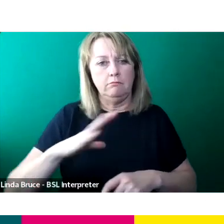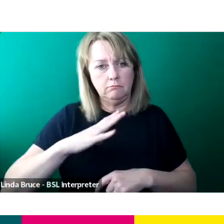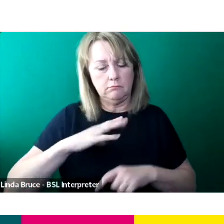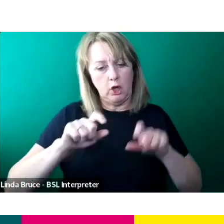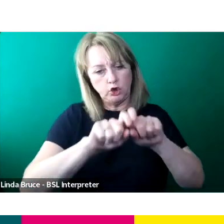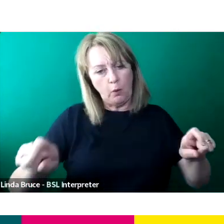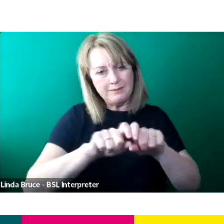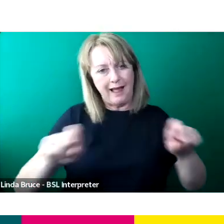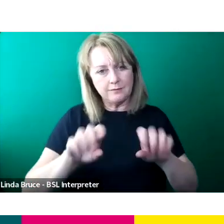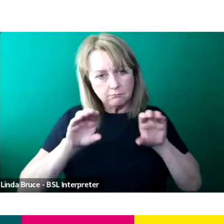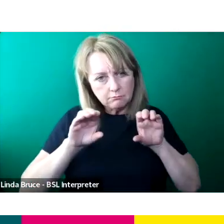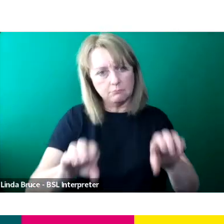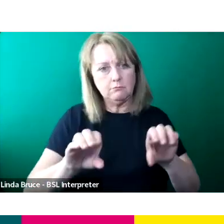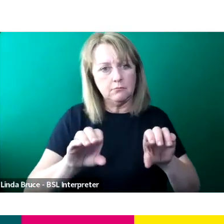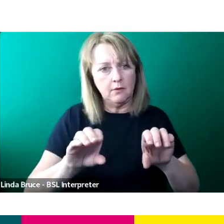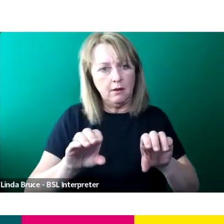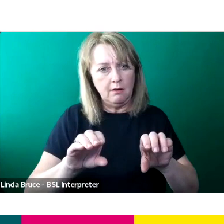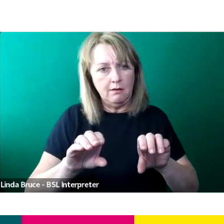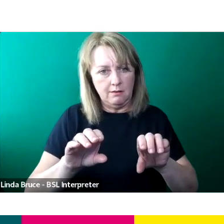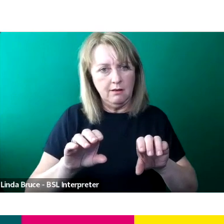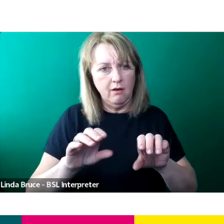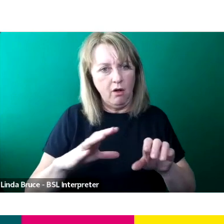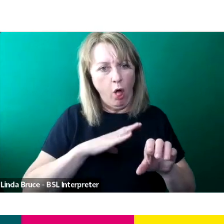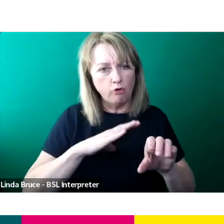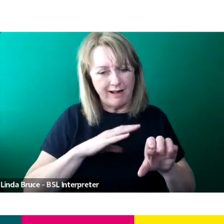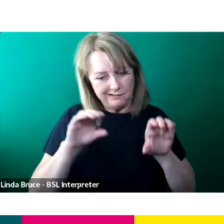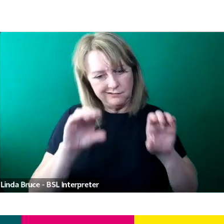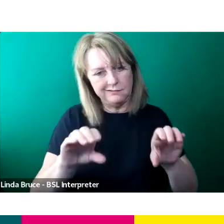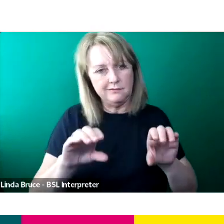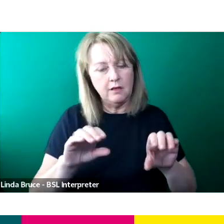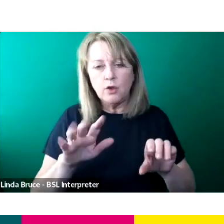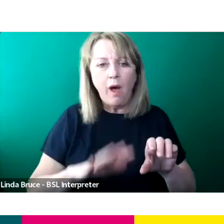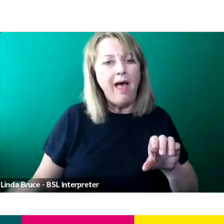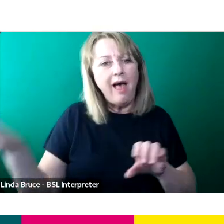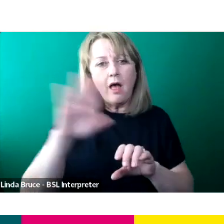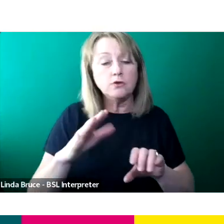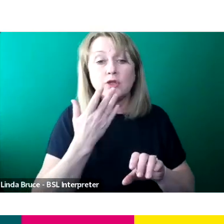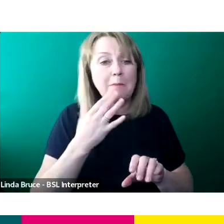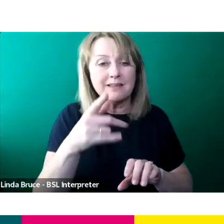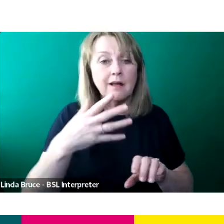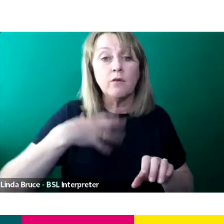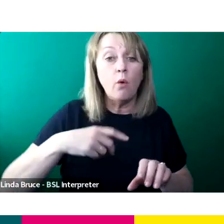ITV one where everybody has subtitles whether you turn them on or not.